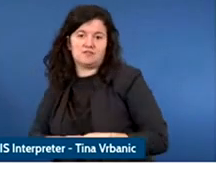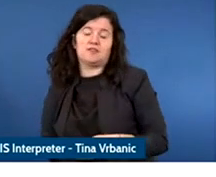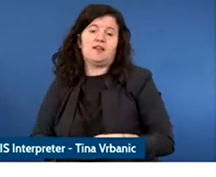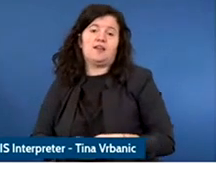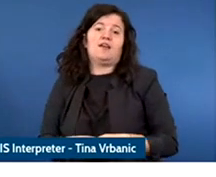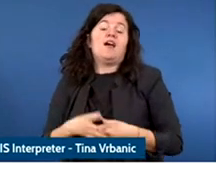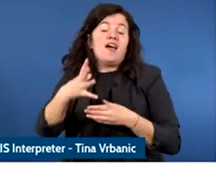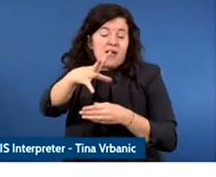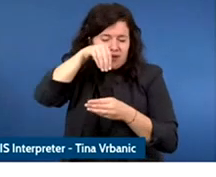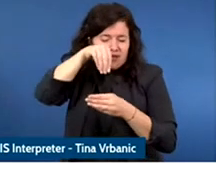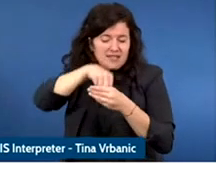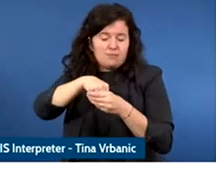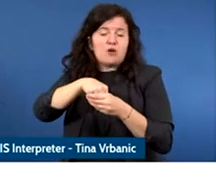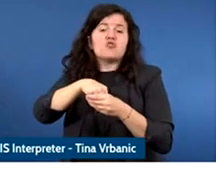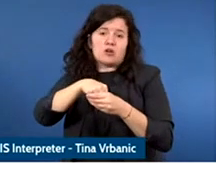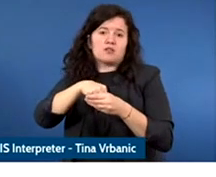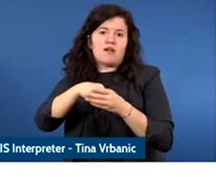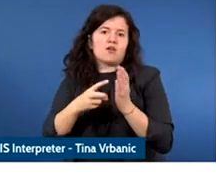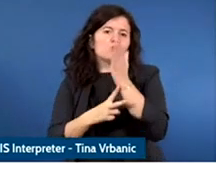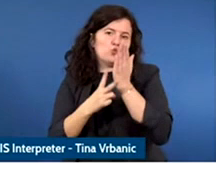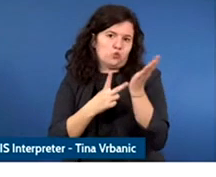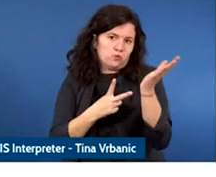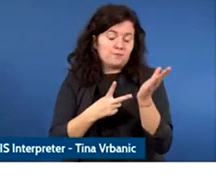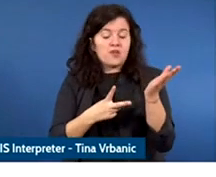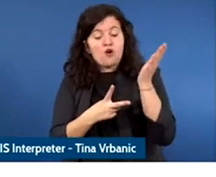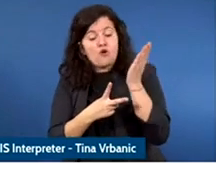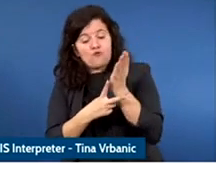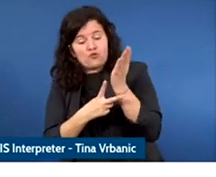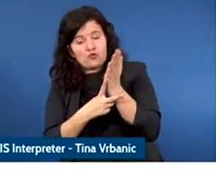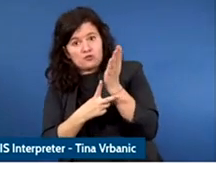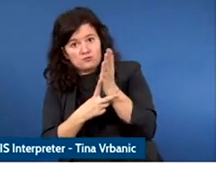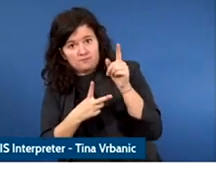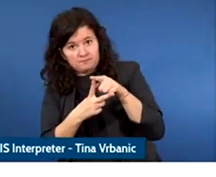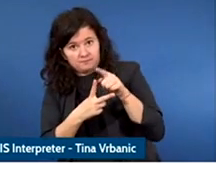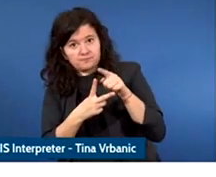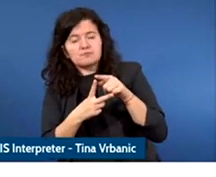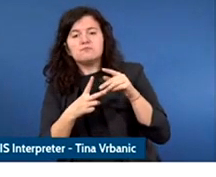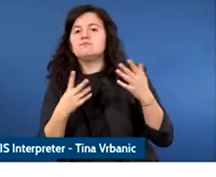the shaping of this future and it has two aspects first is how can we make sure to